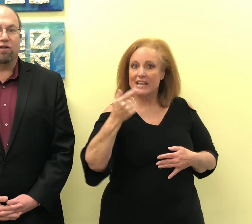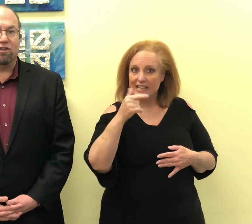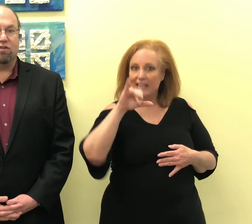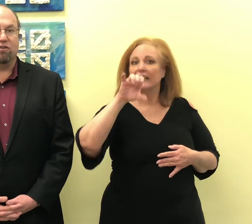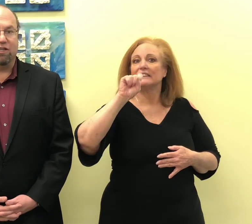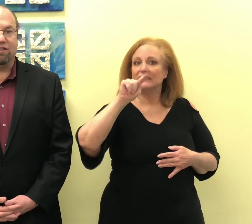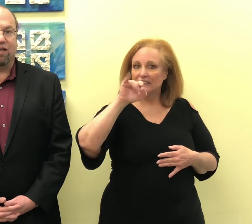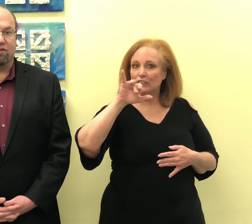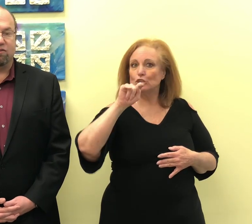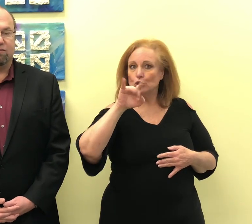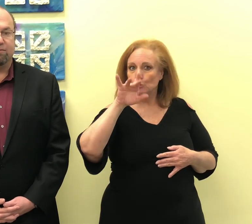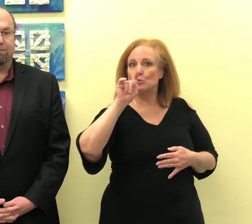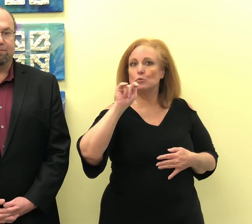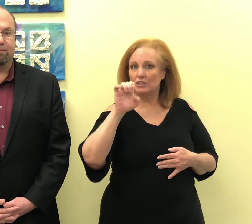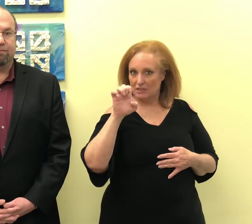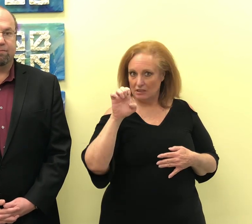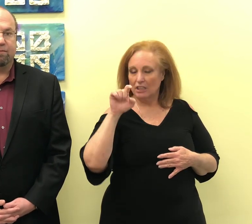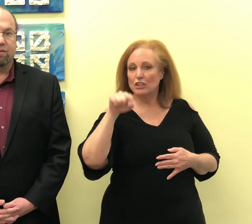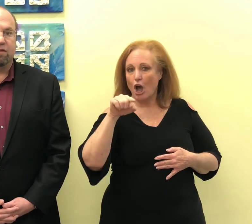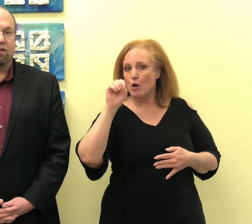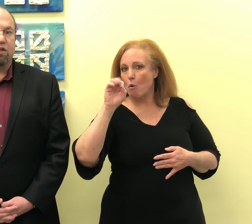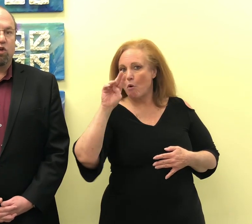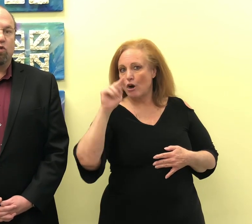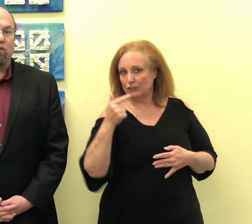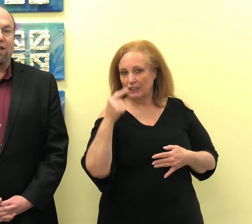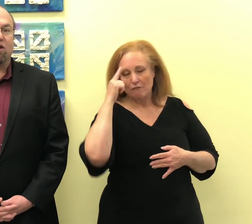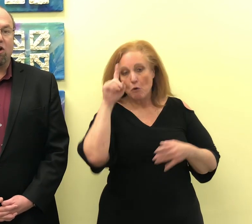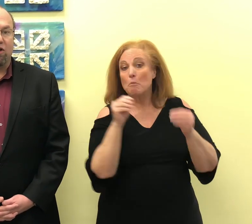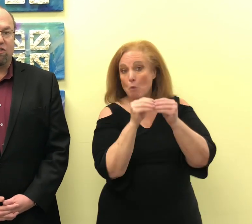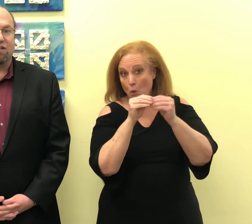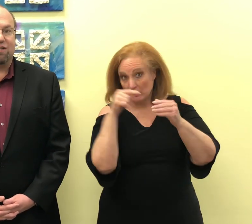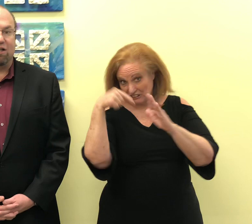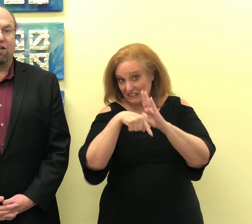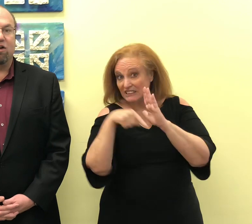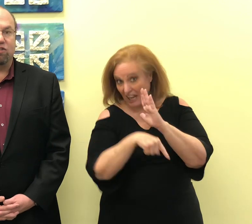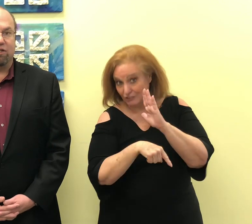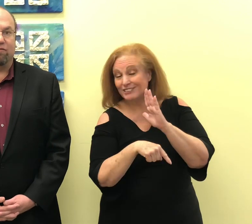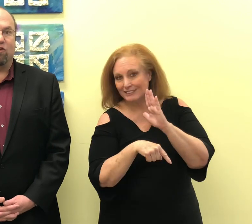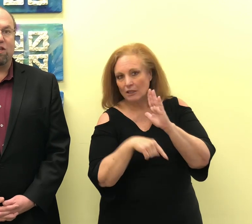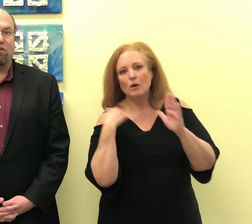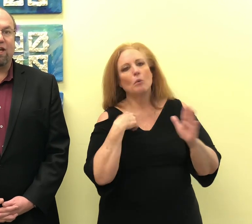additional details. We encourage tele-coaching for hearing